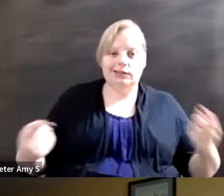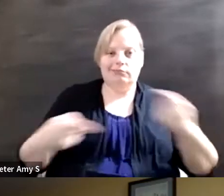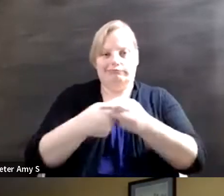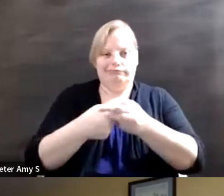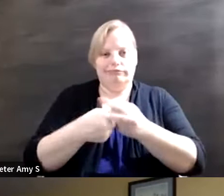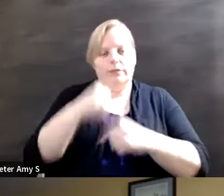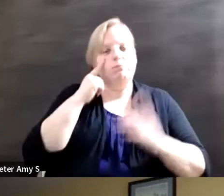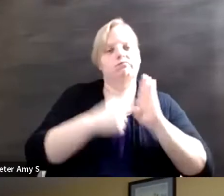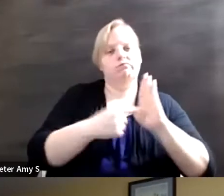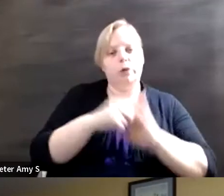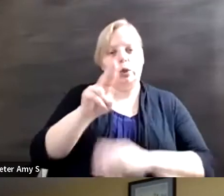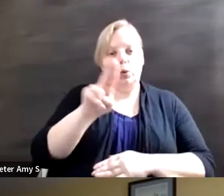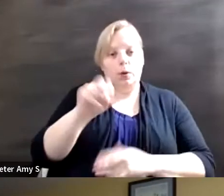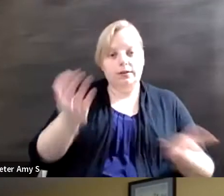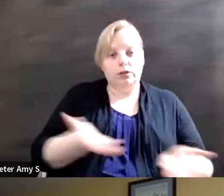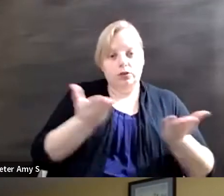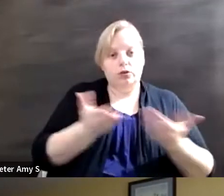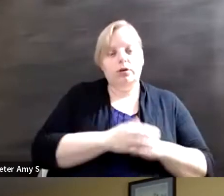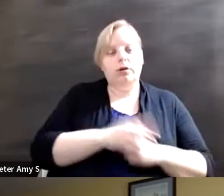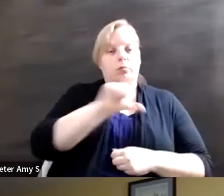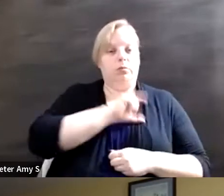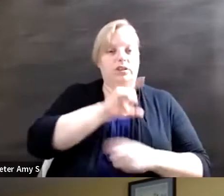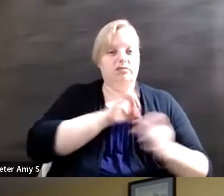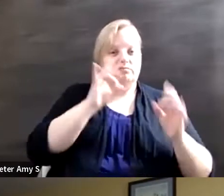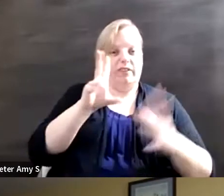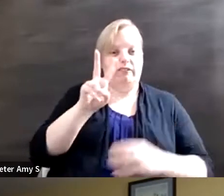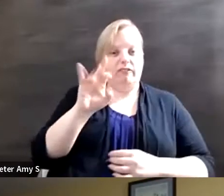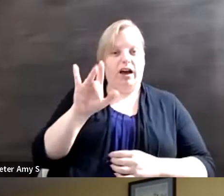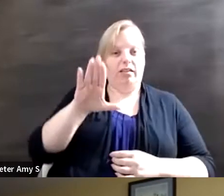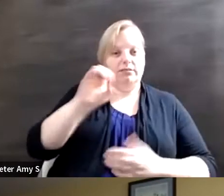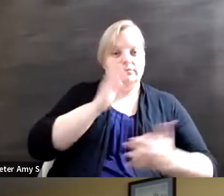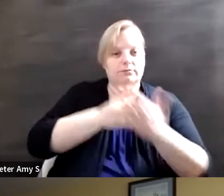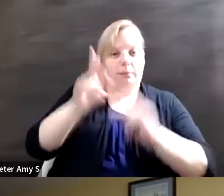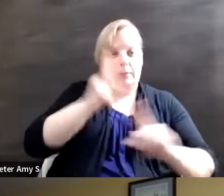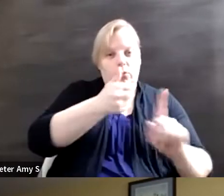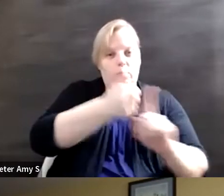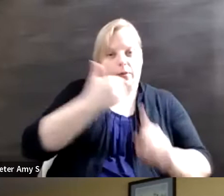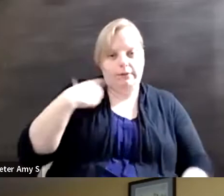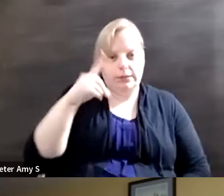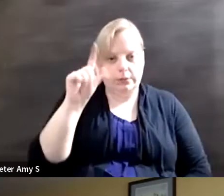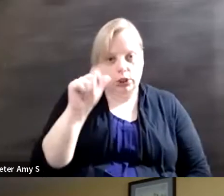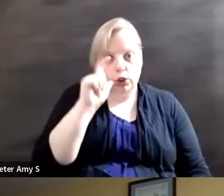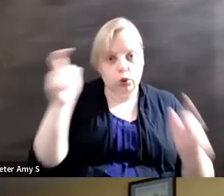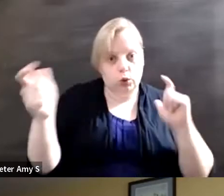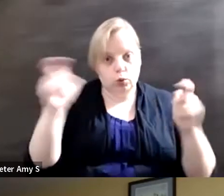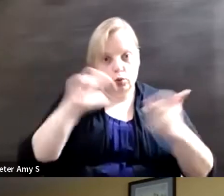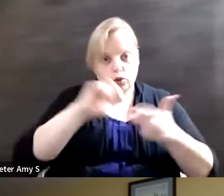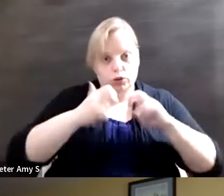in the U.S., police violence against people with disabilities. That is a huge issue that impacts